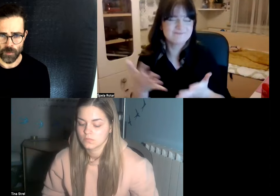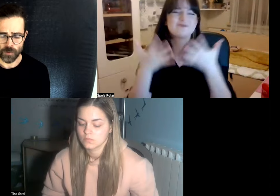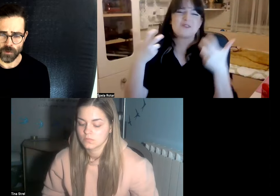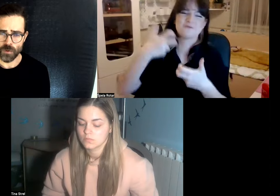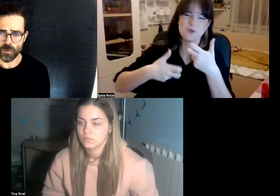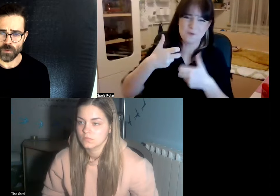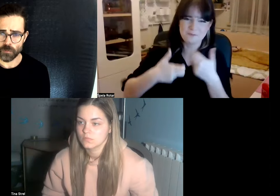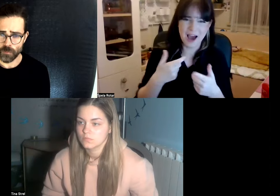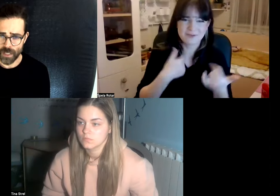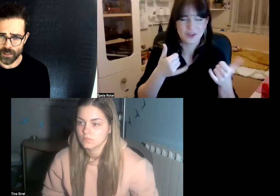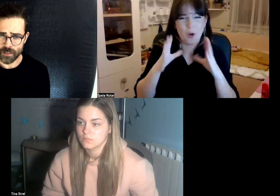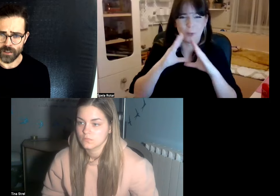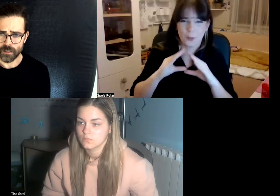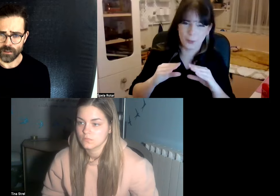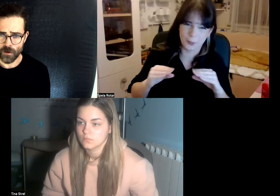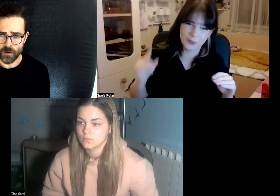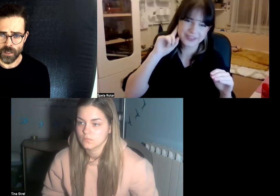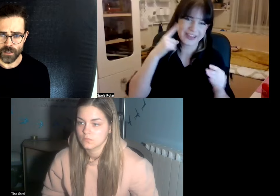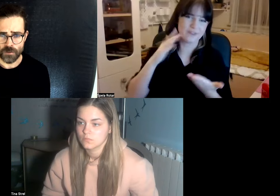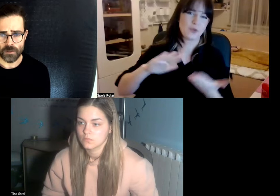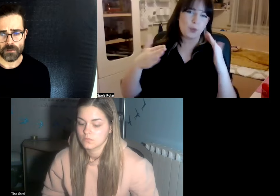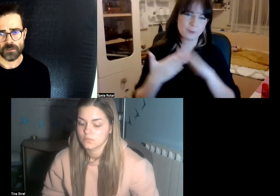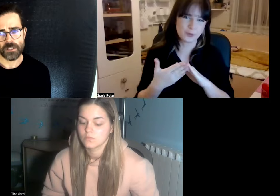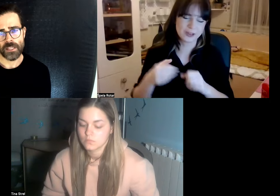people to speak their own natural language